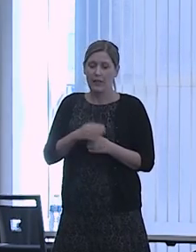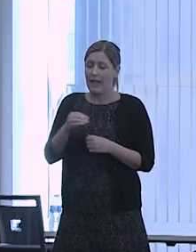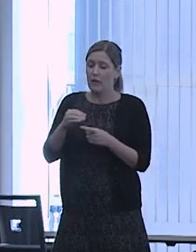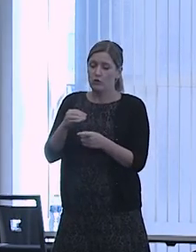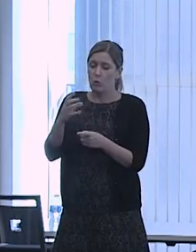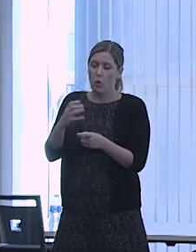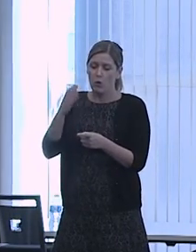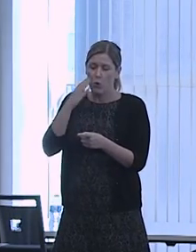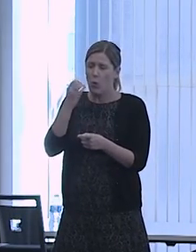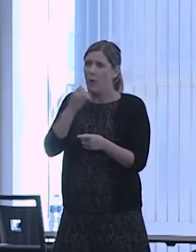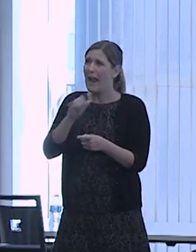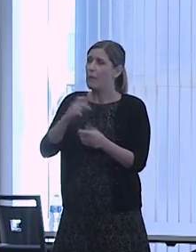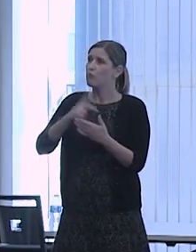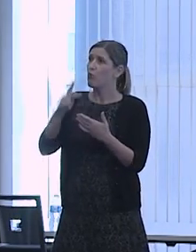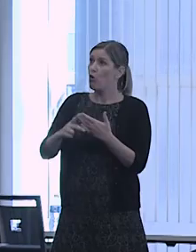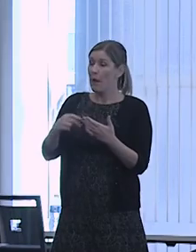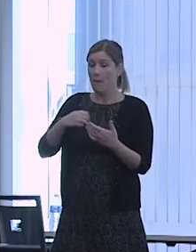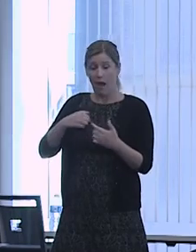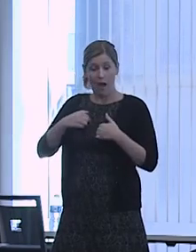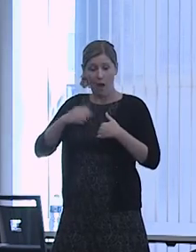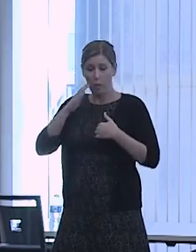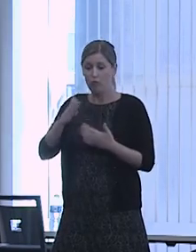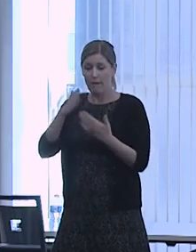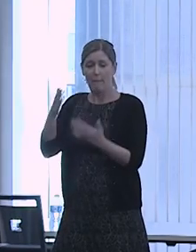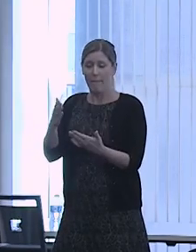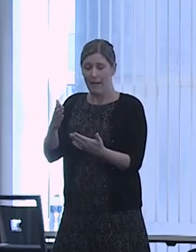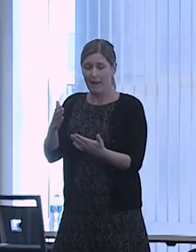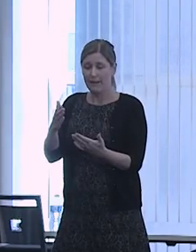I would recommend that work off this vision.